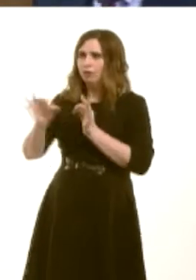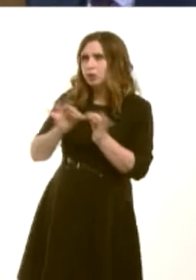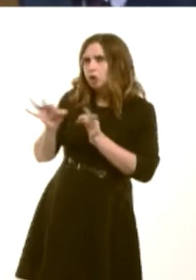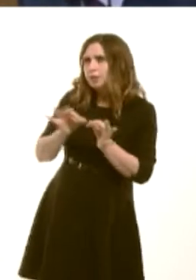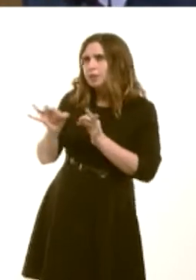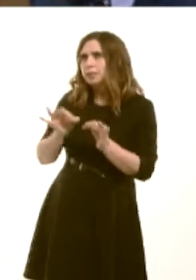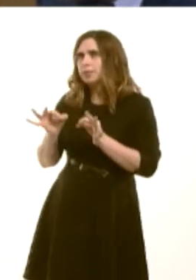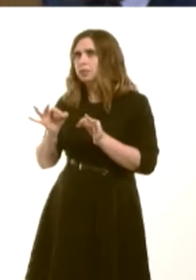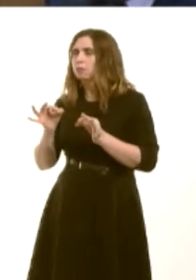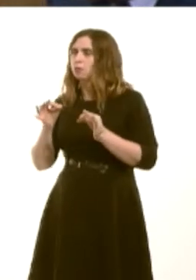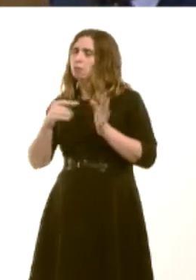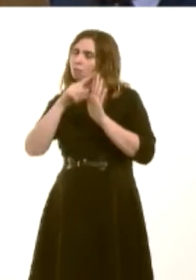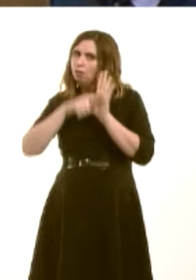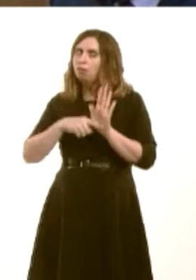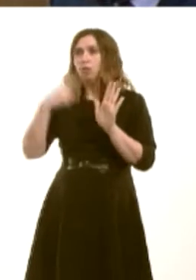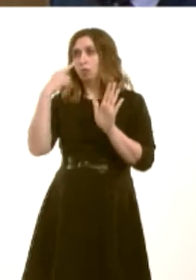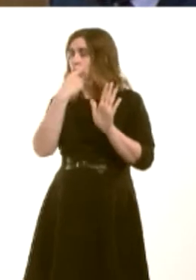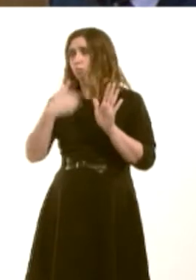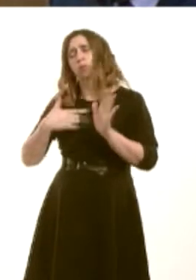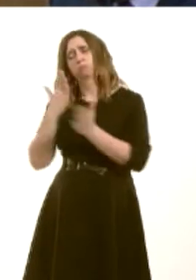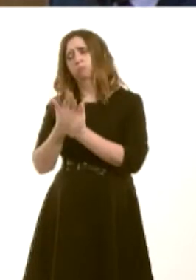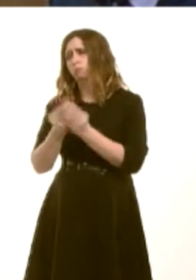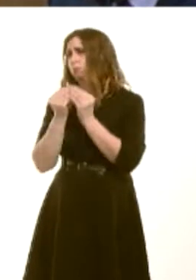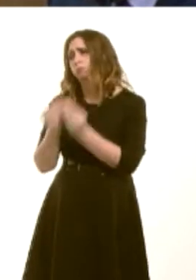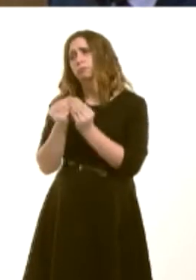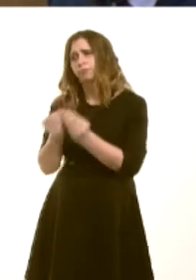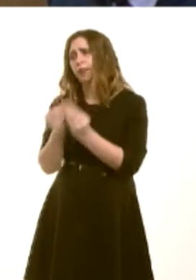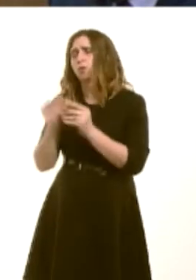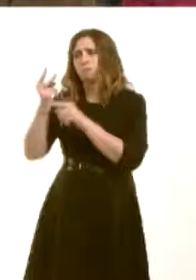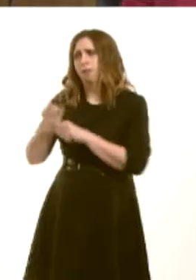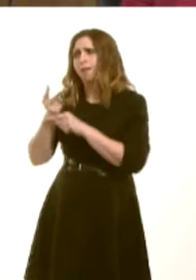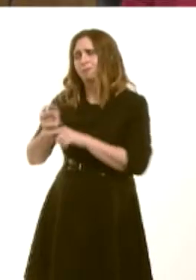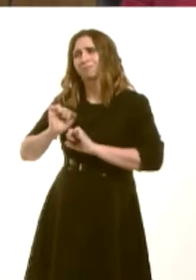show the value that the Welsh Government places on what carers deliver, not just for those